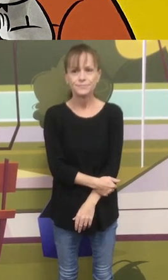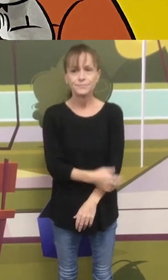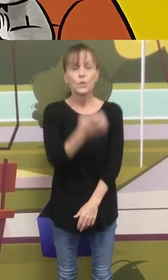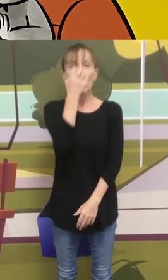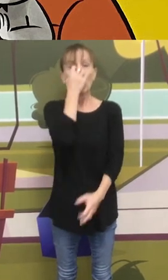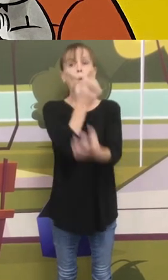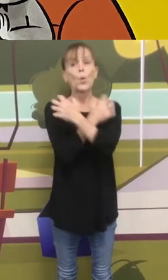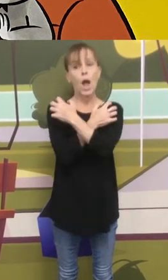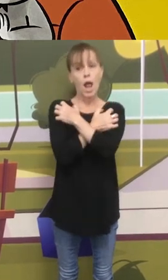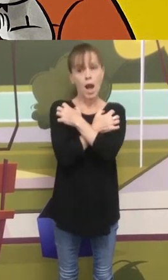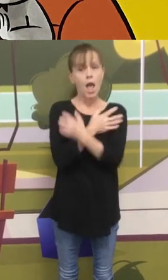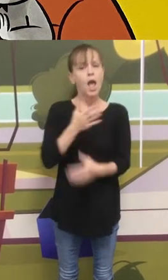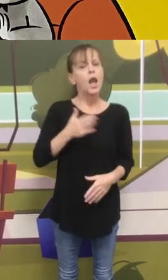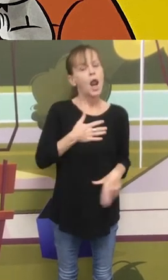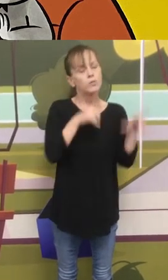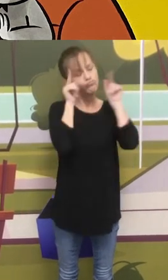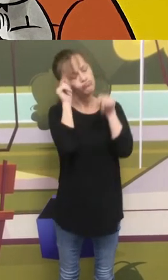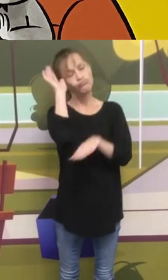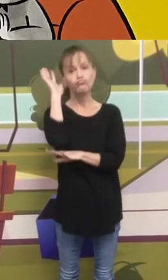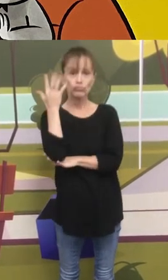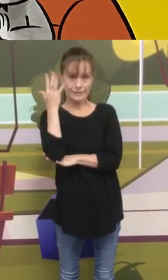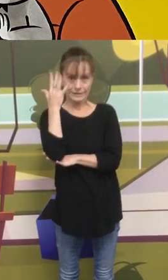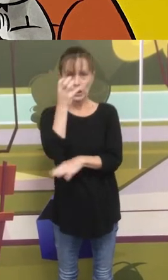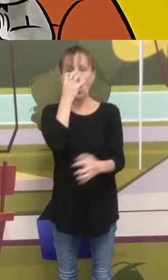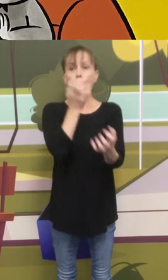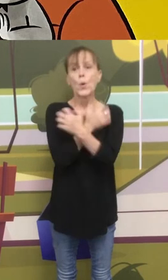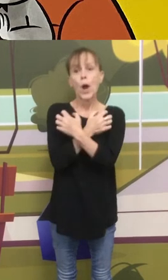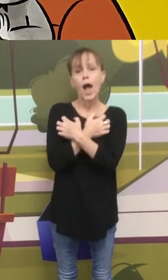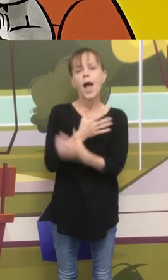Koalas like to sleep in trees, koalas like to eat gum leaves,